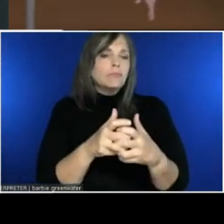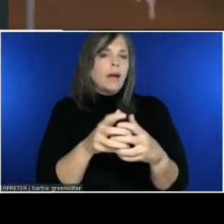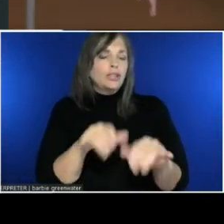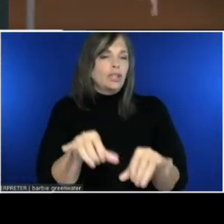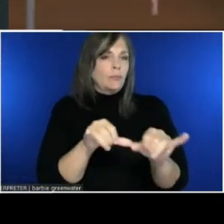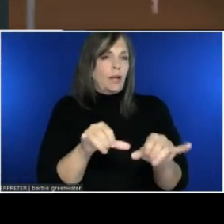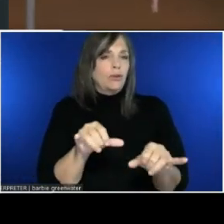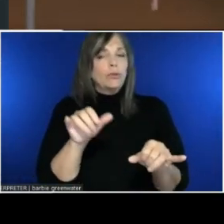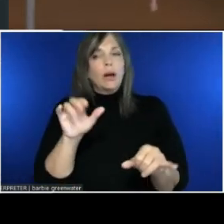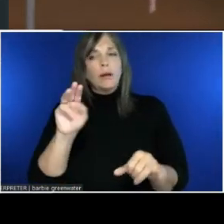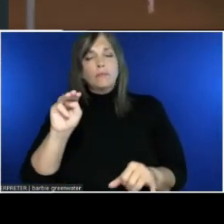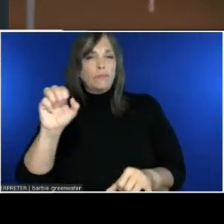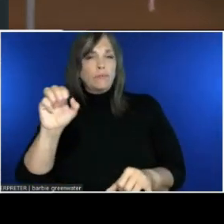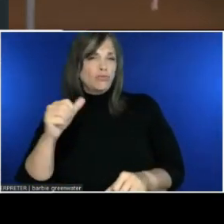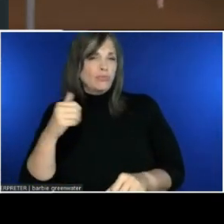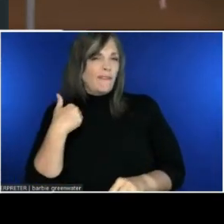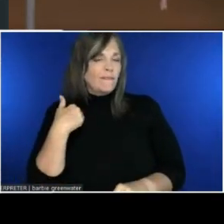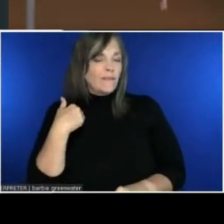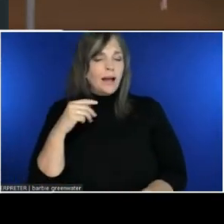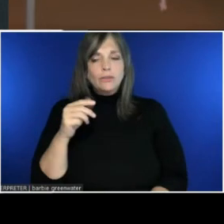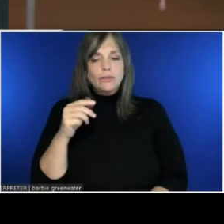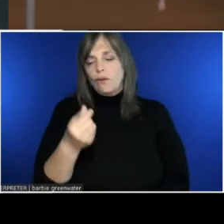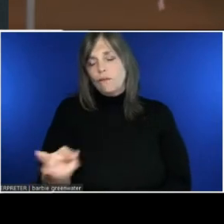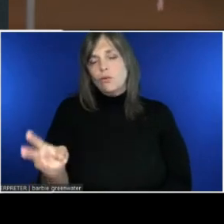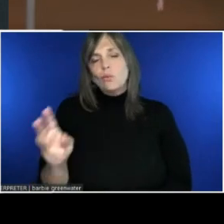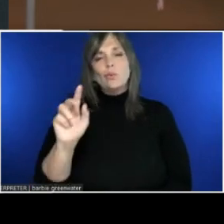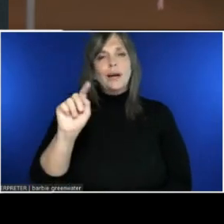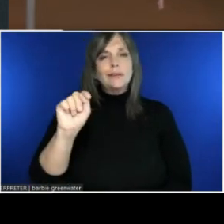But suffice it to say that the transcript is refined over time.